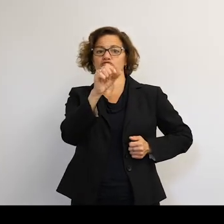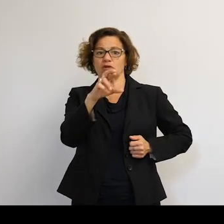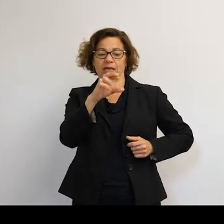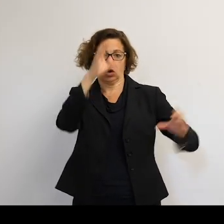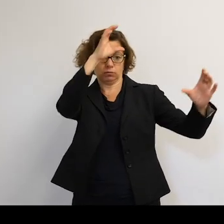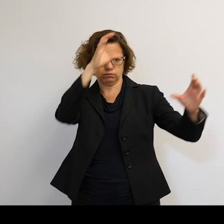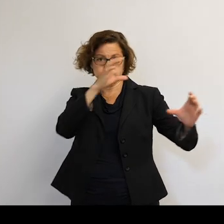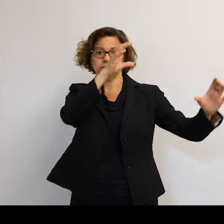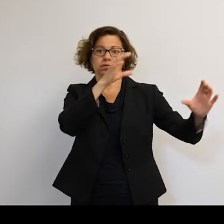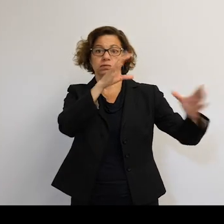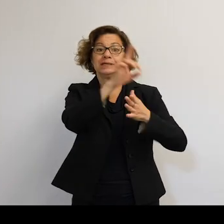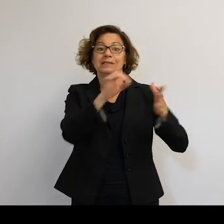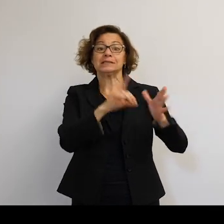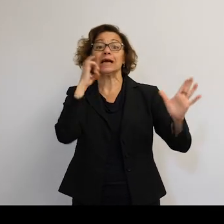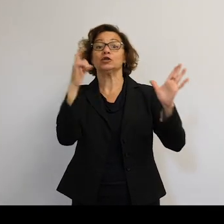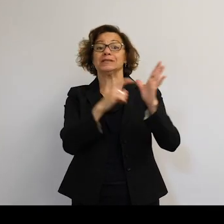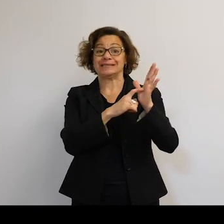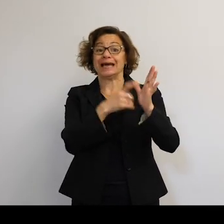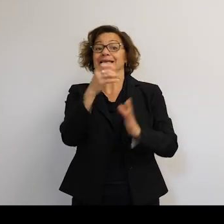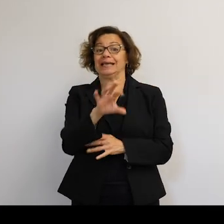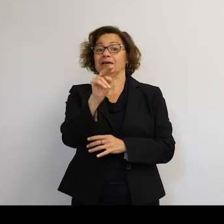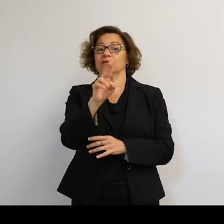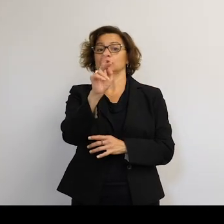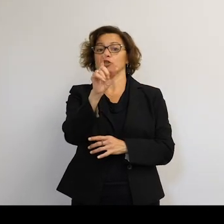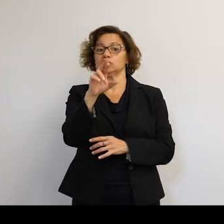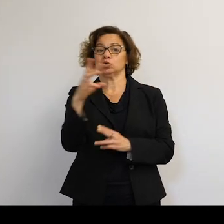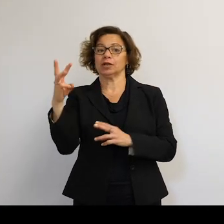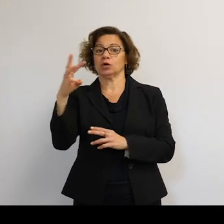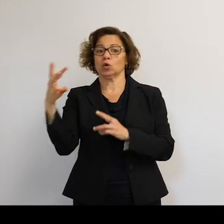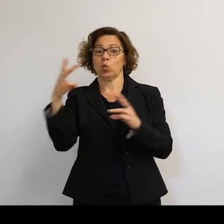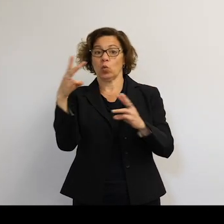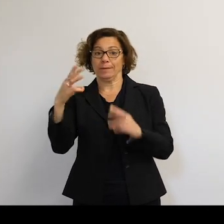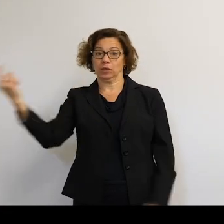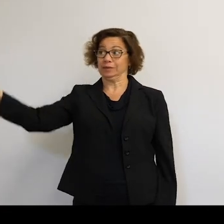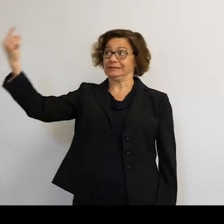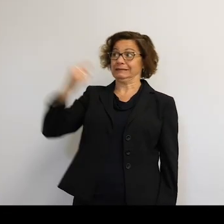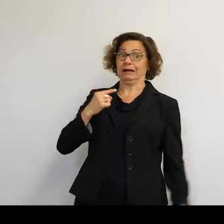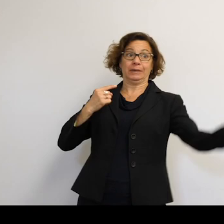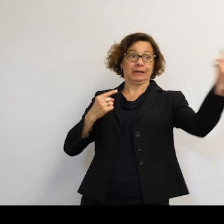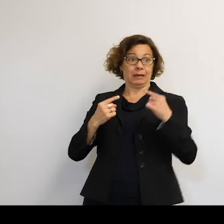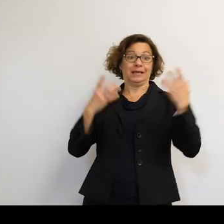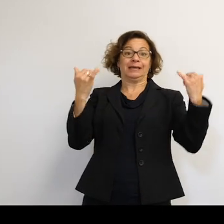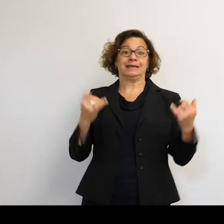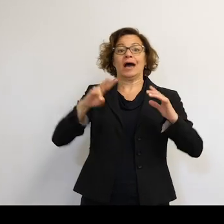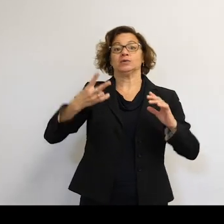were designed to detect if a nuclear weapon was coming over the horizon. They now have a secondary mission,